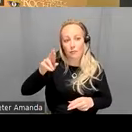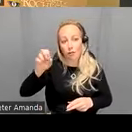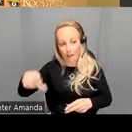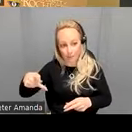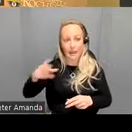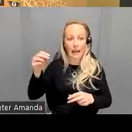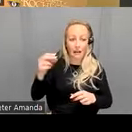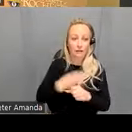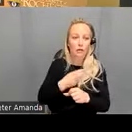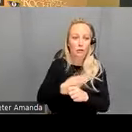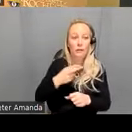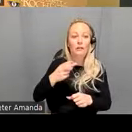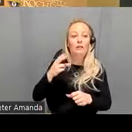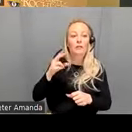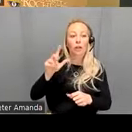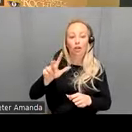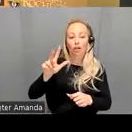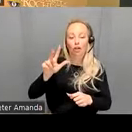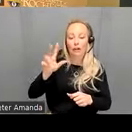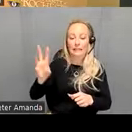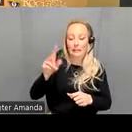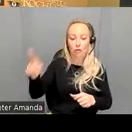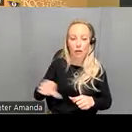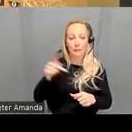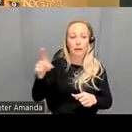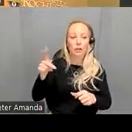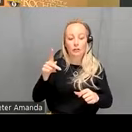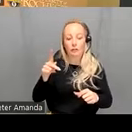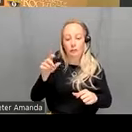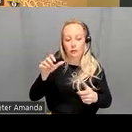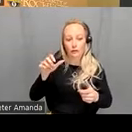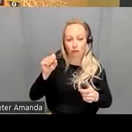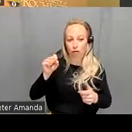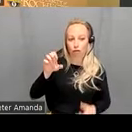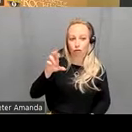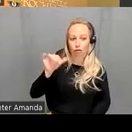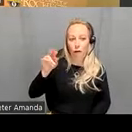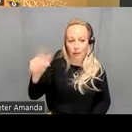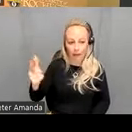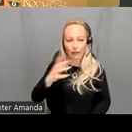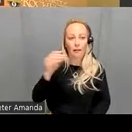motion scrubbing um a post preprocessing schema as described by sakan colleagues and then finally